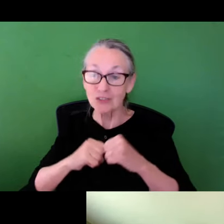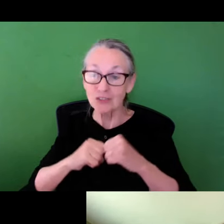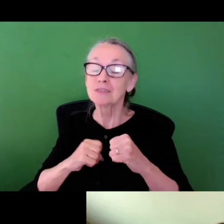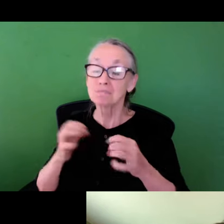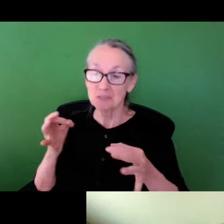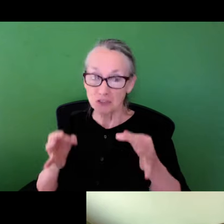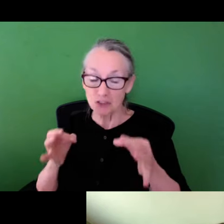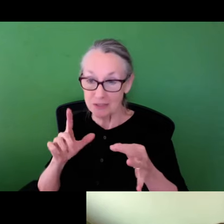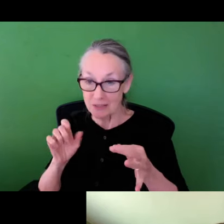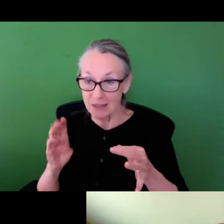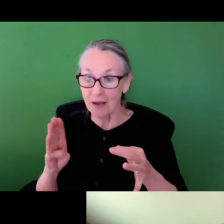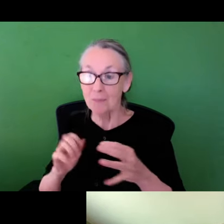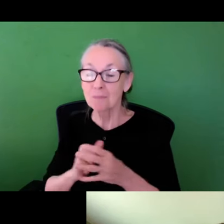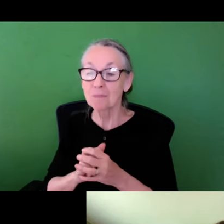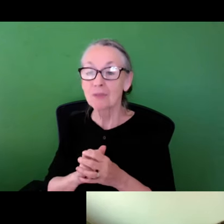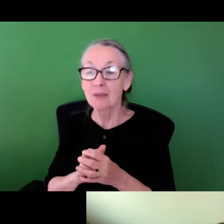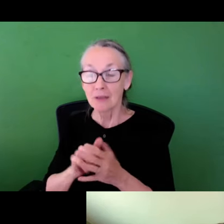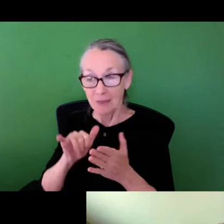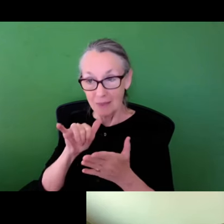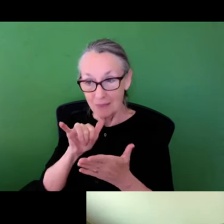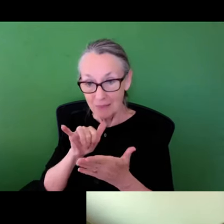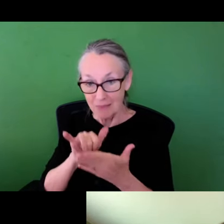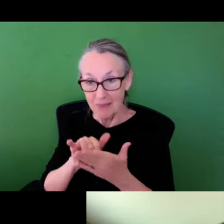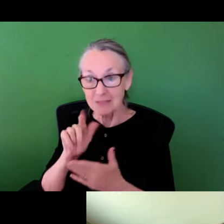The stormwater infrastructure lab,